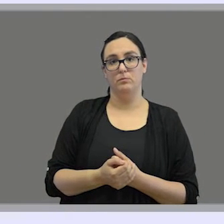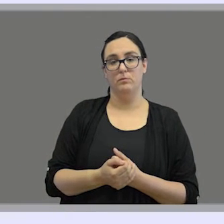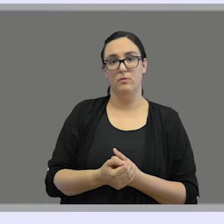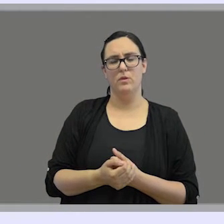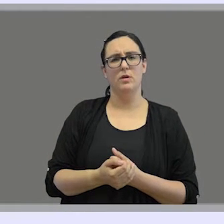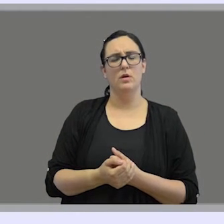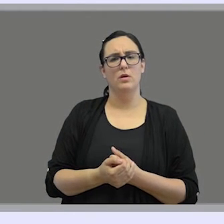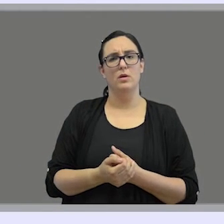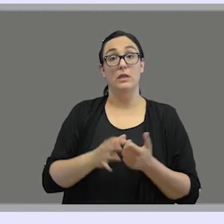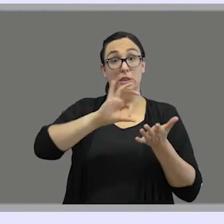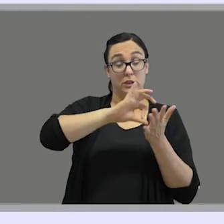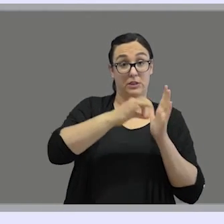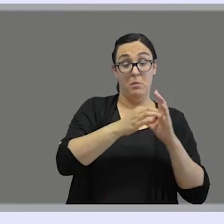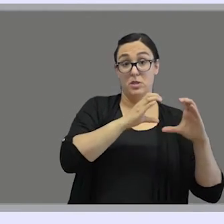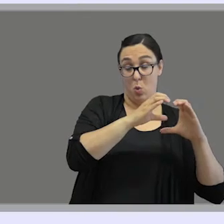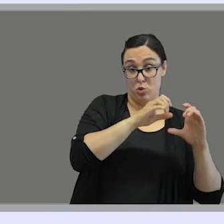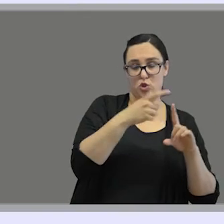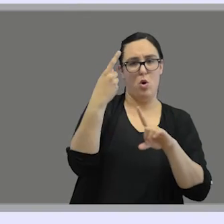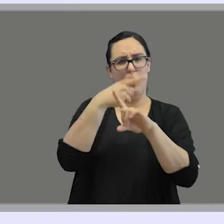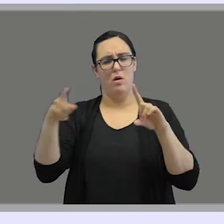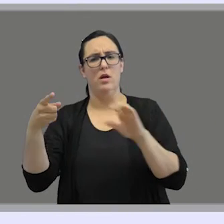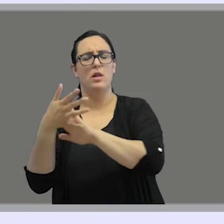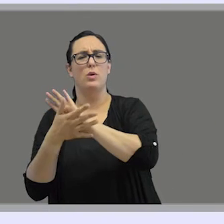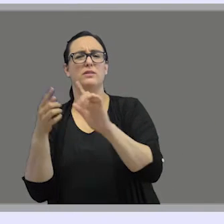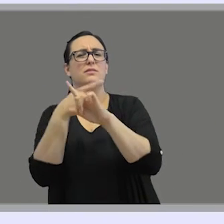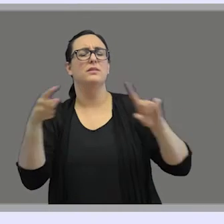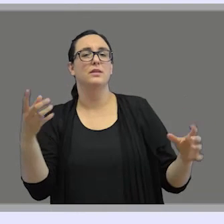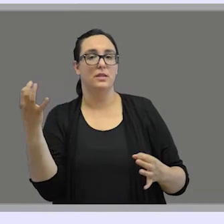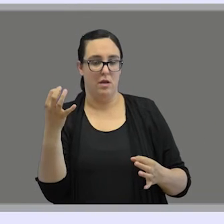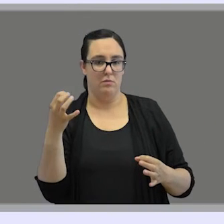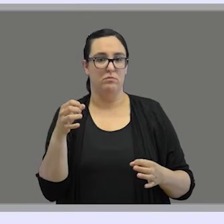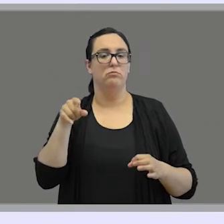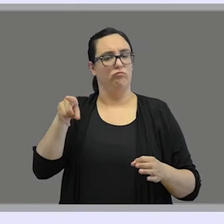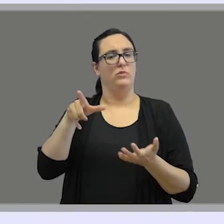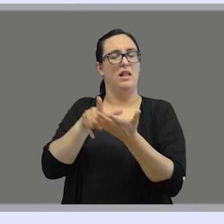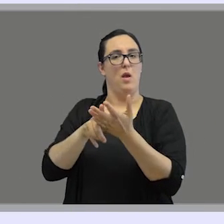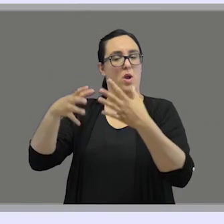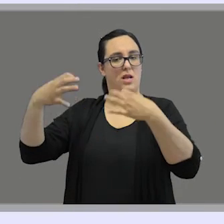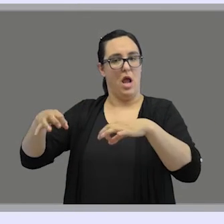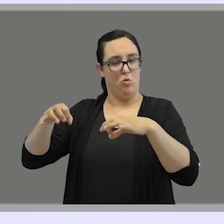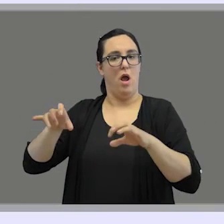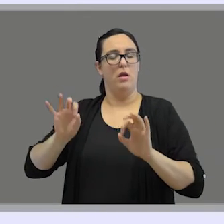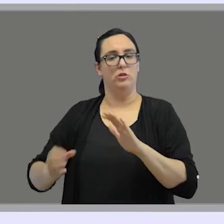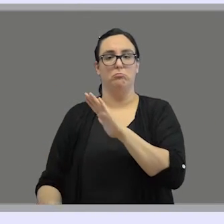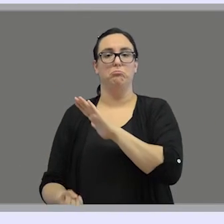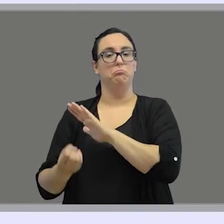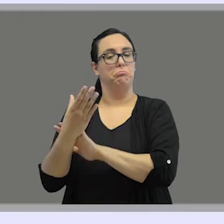The difference between these CC systems and SLs is that while natural languages arise spontaneously